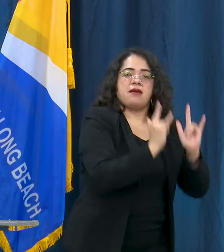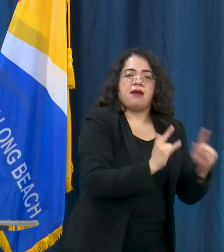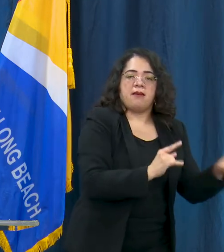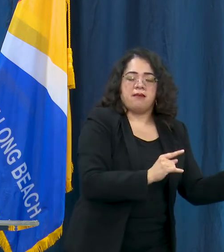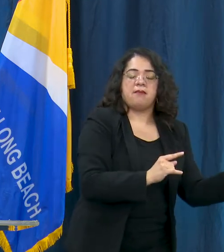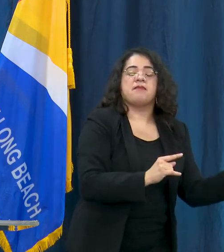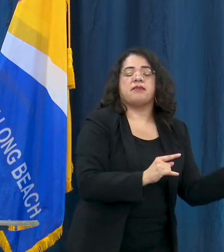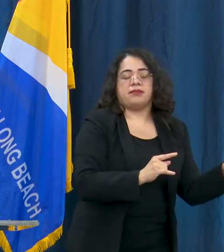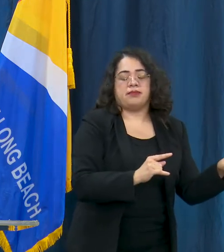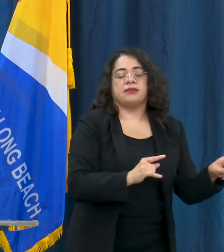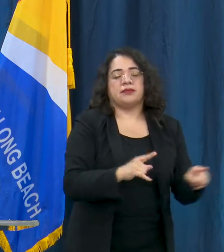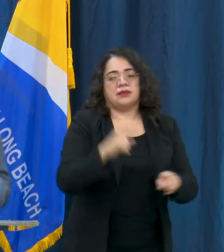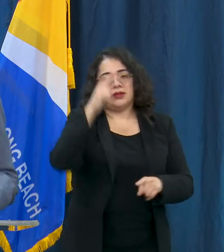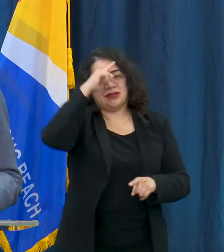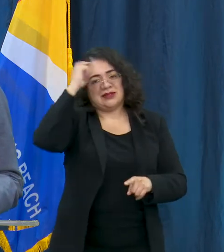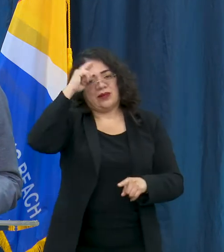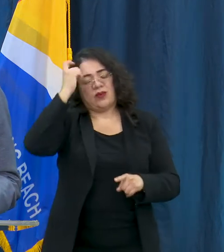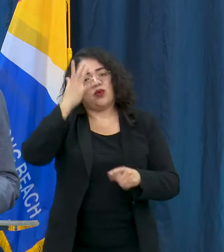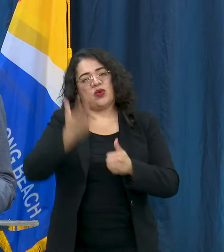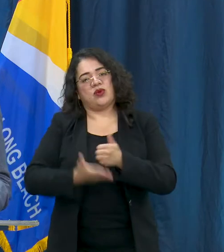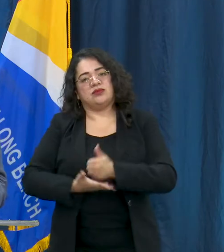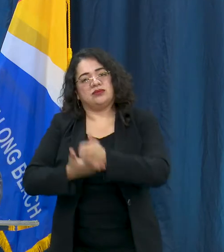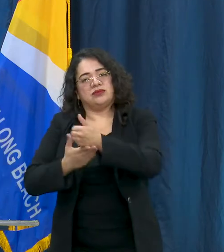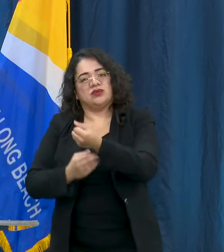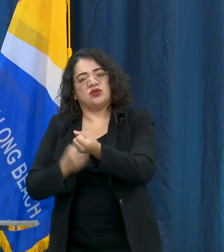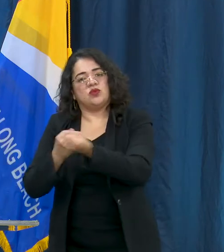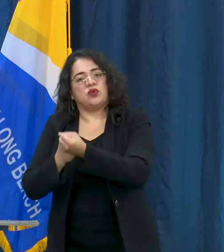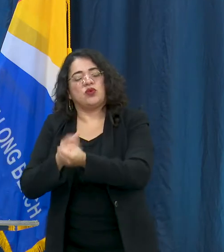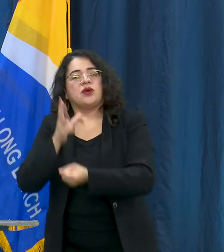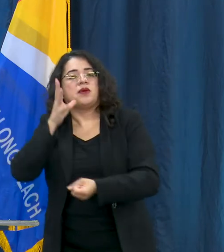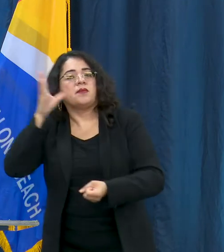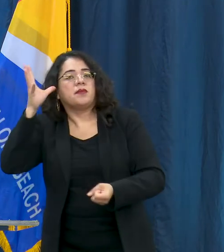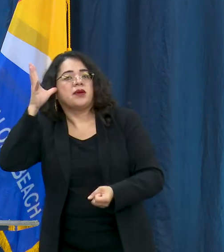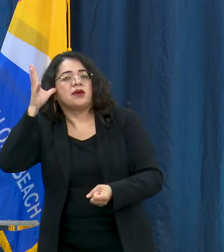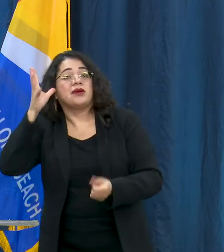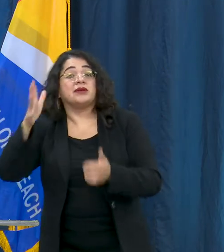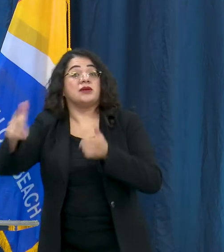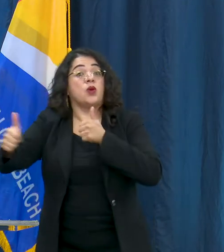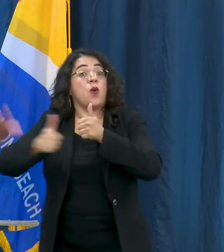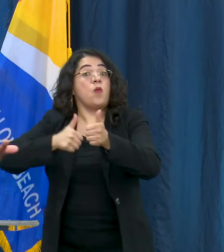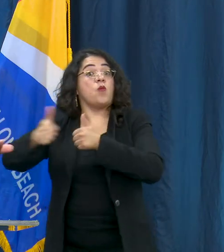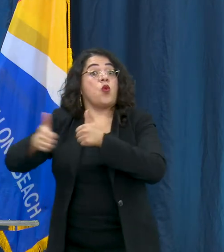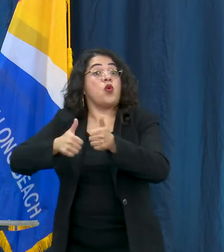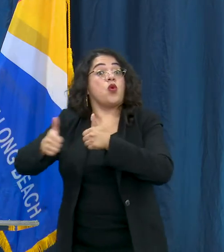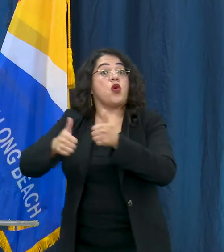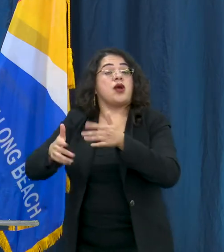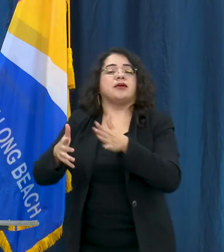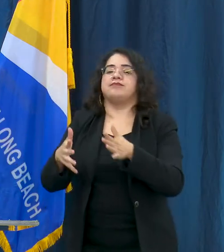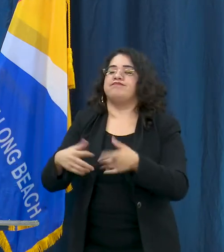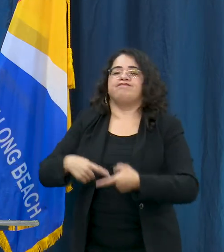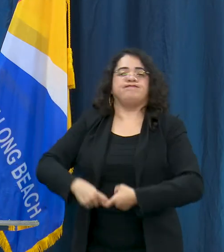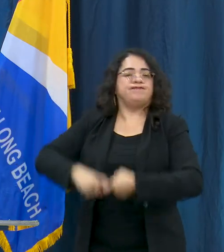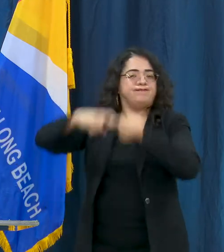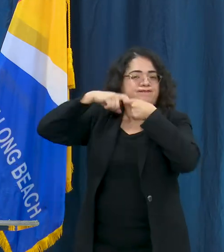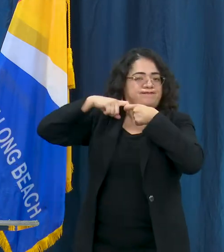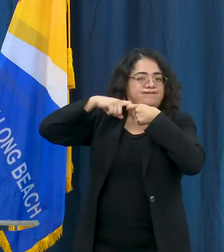and as soon as we hear about the more organized sports from the state, if it is even allowed this summer, we will do those